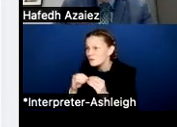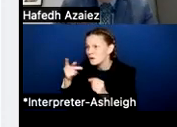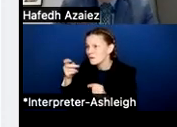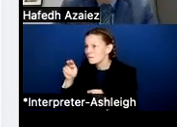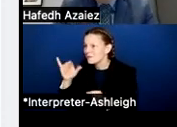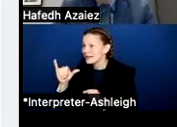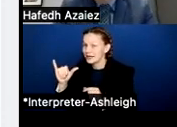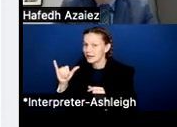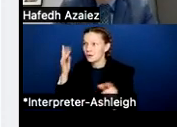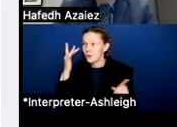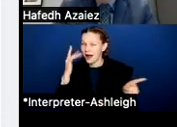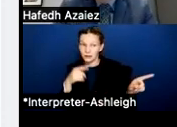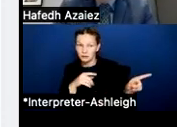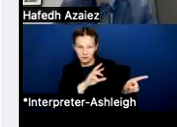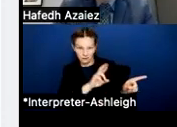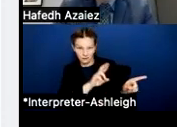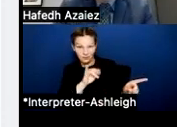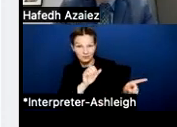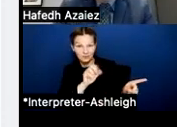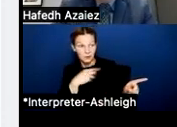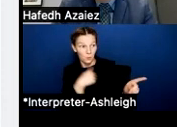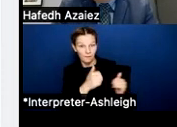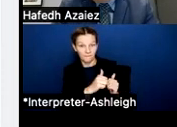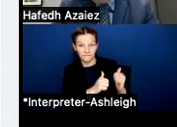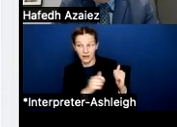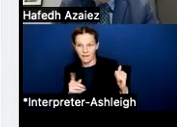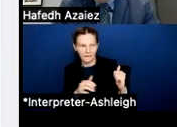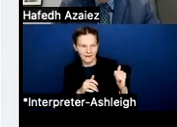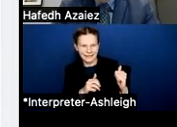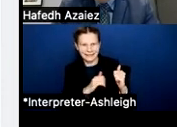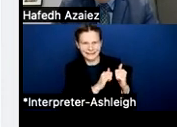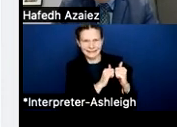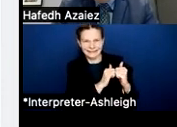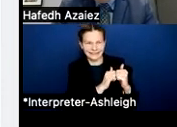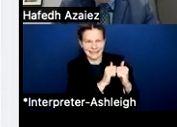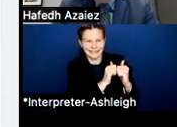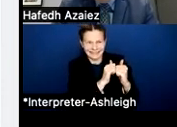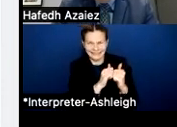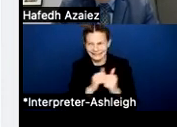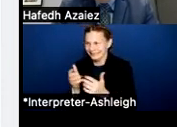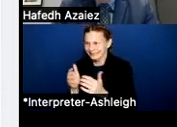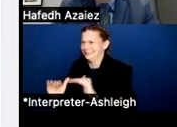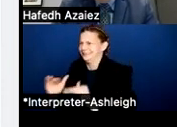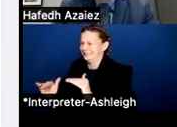Because of all the hard work, as I said, everyone working together, we're able to make this happen without really the need of going out